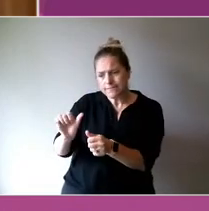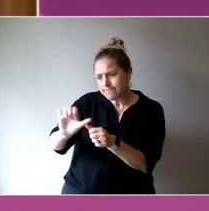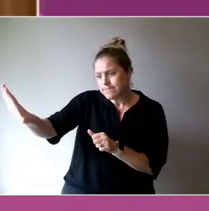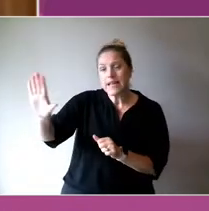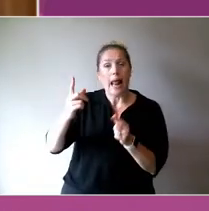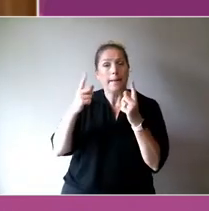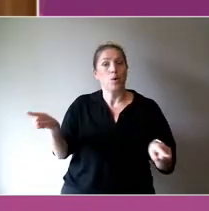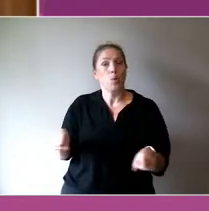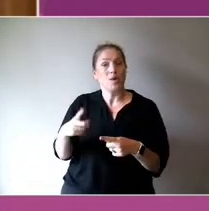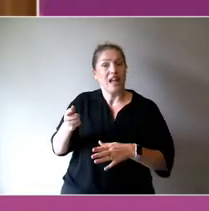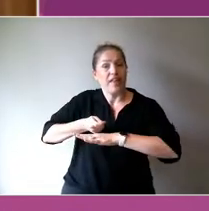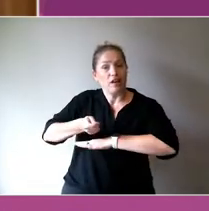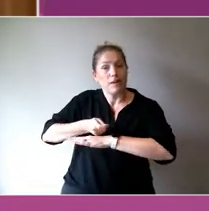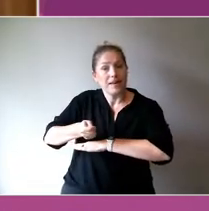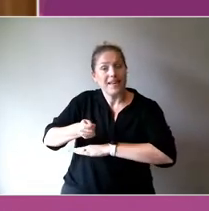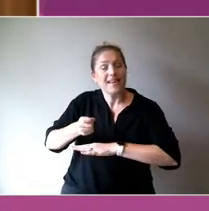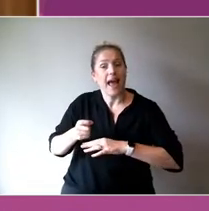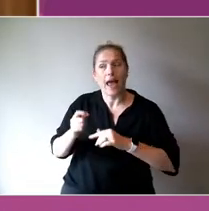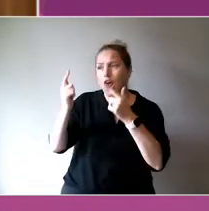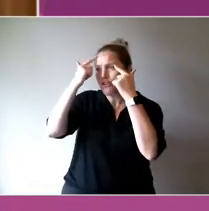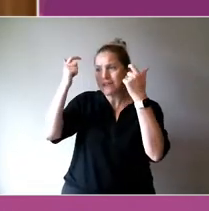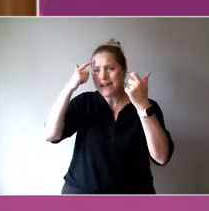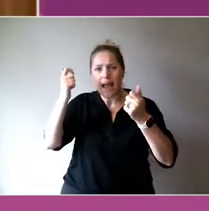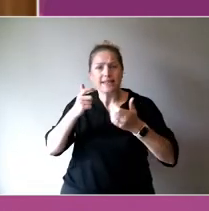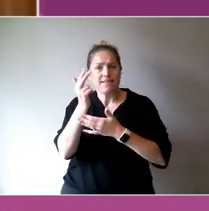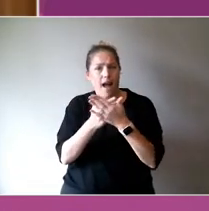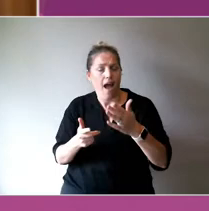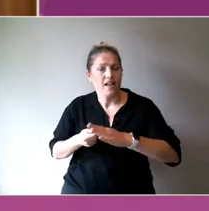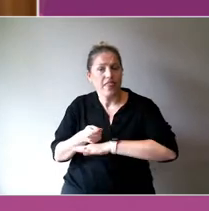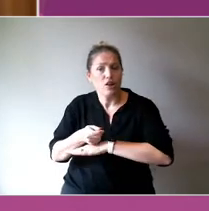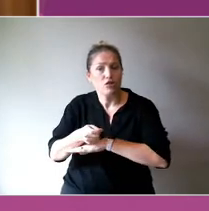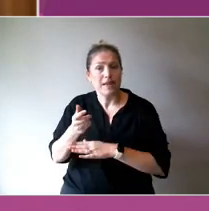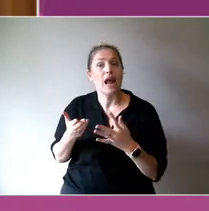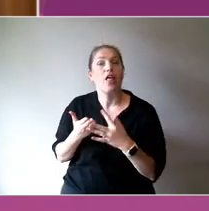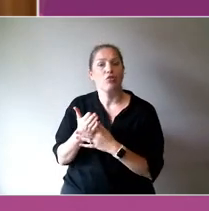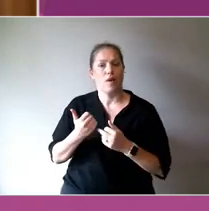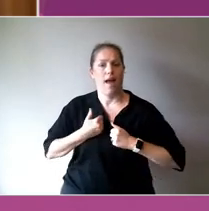through the creative arts and music therapy research unit, that supports the development